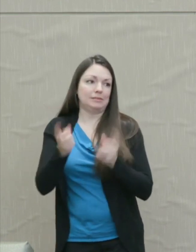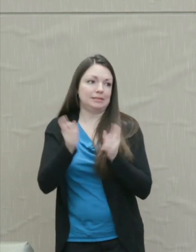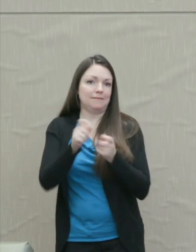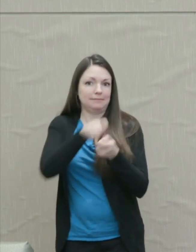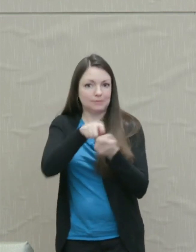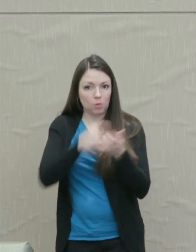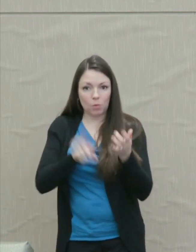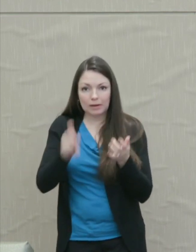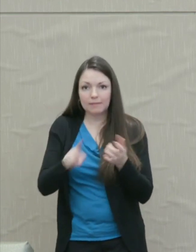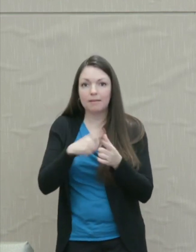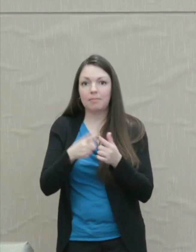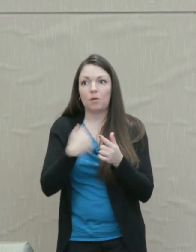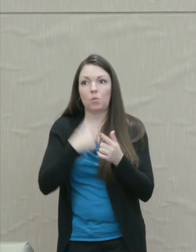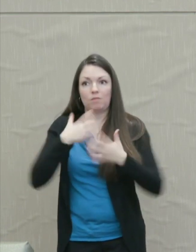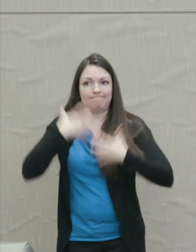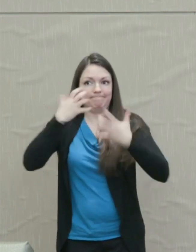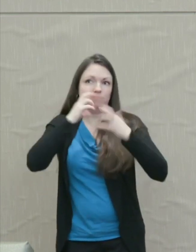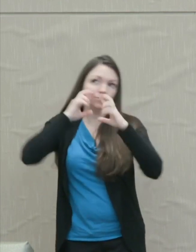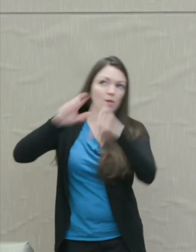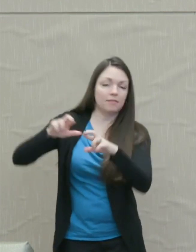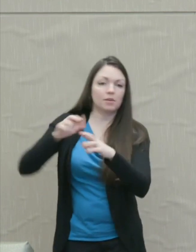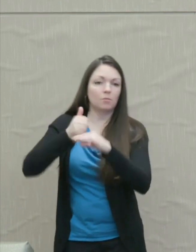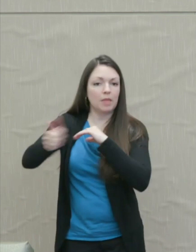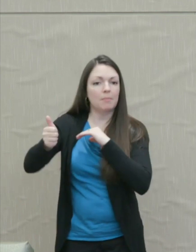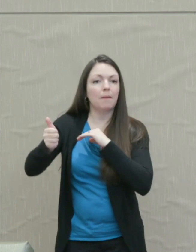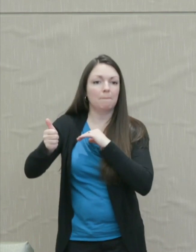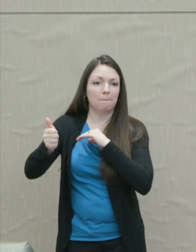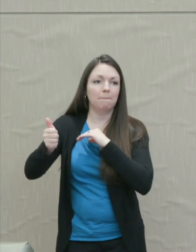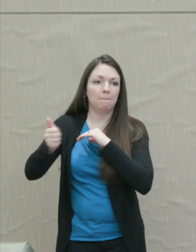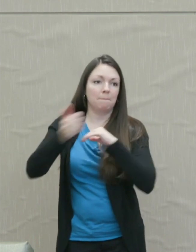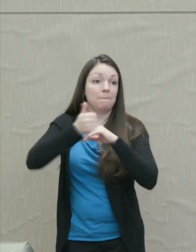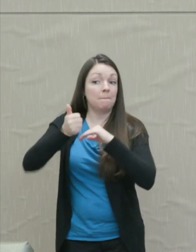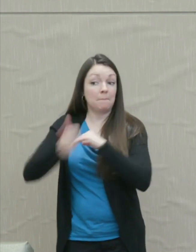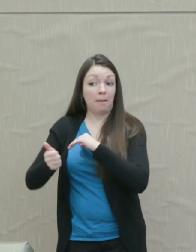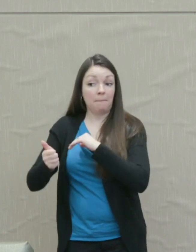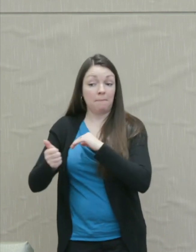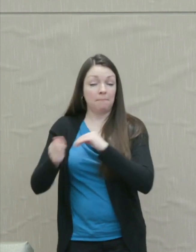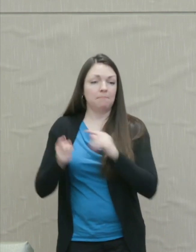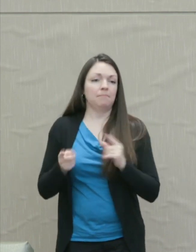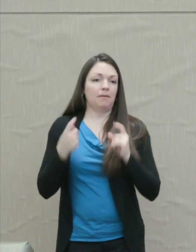And then we lash out, blaming them. Blame gives us a strategy.